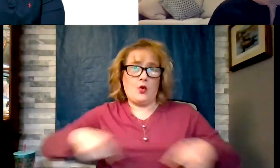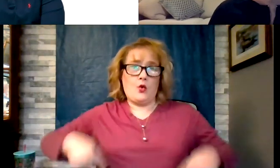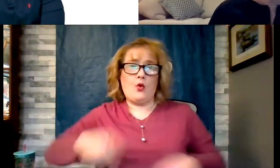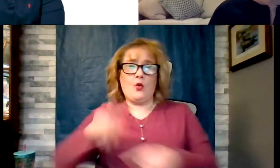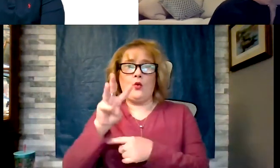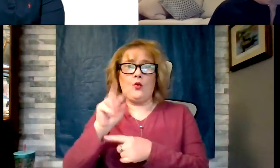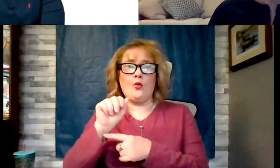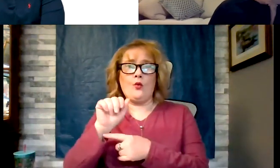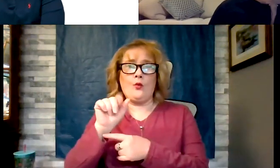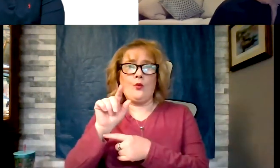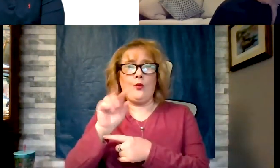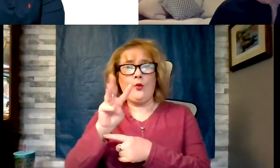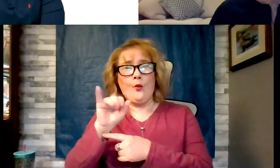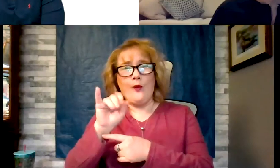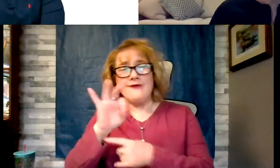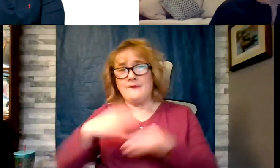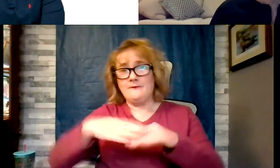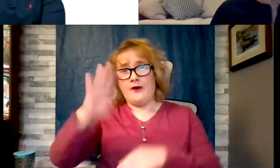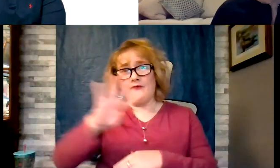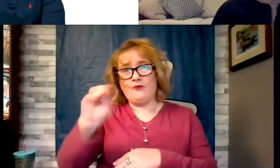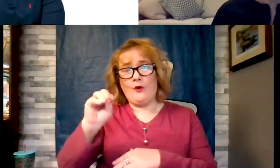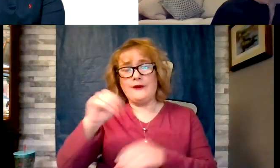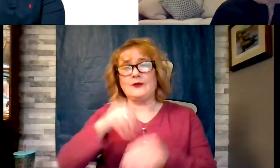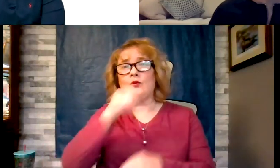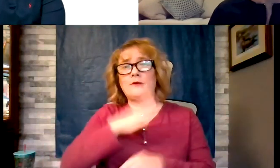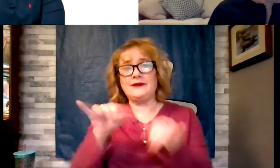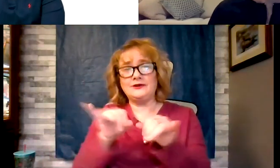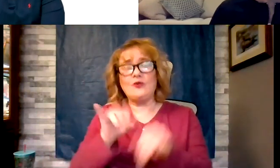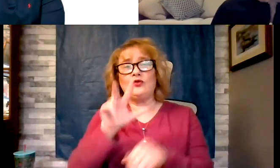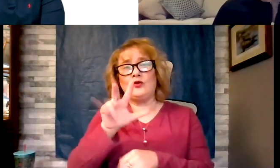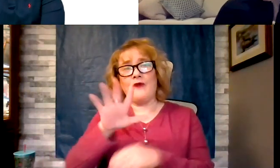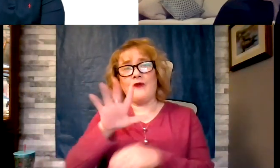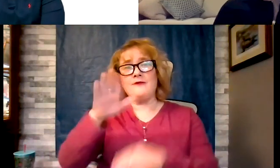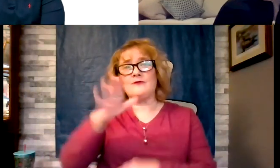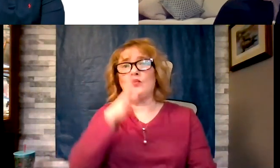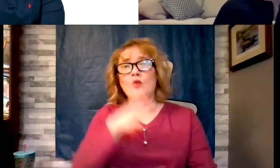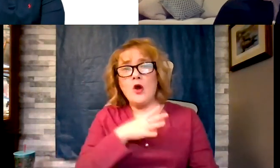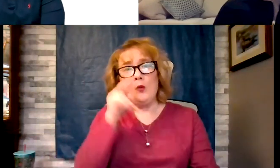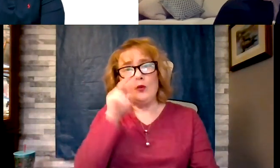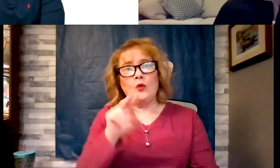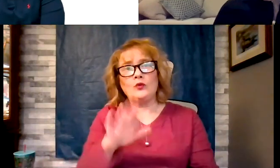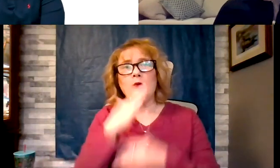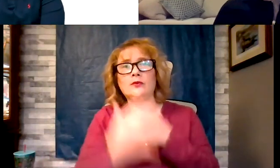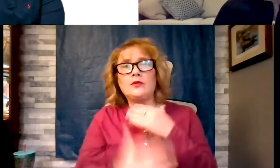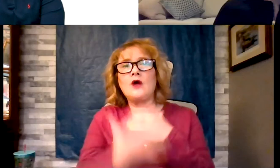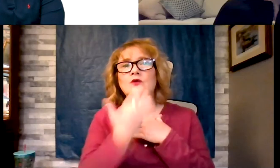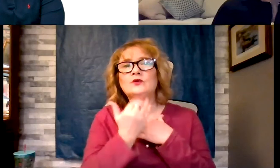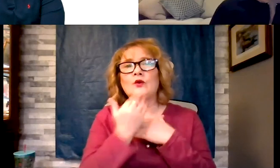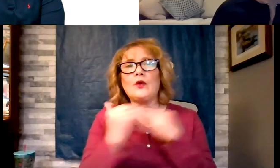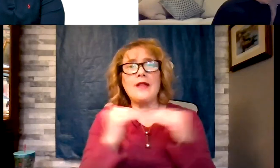inches in a man, 35 in a woman, we look at their blood sugar level. It's not diabetic level